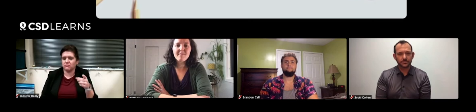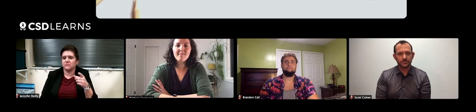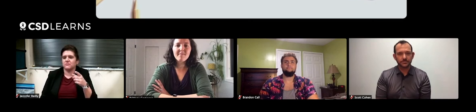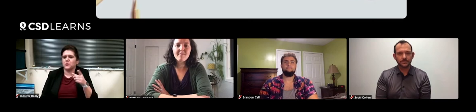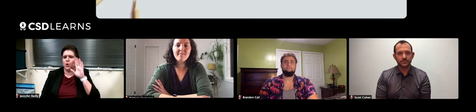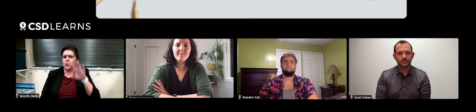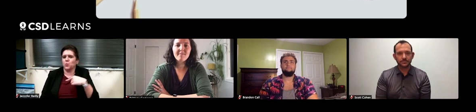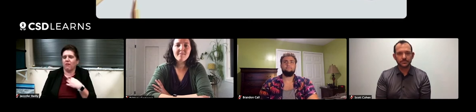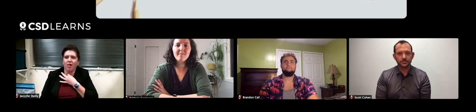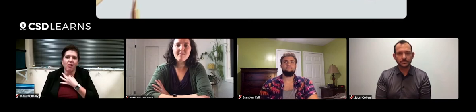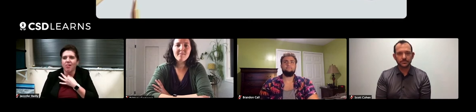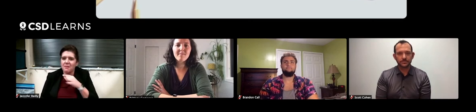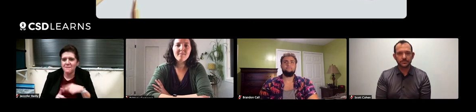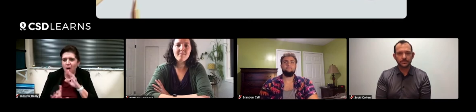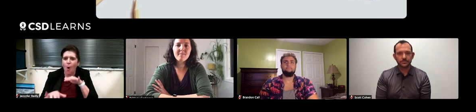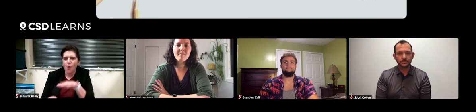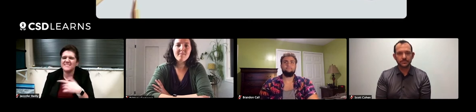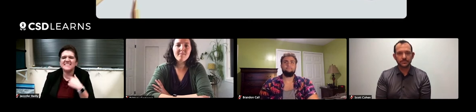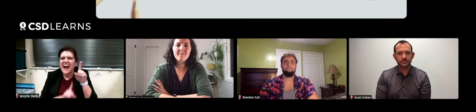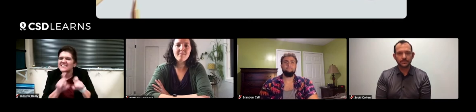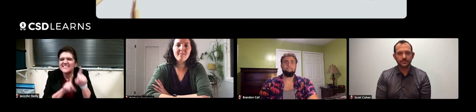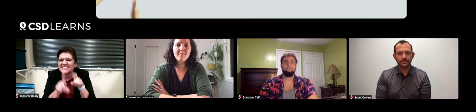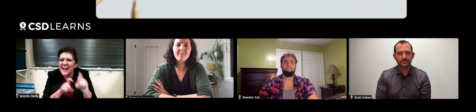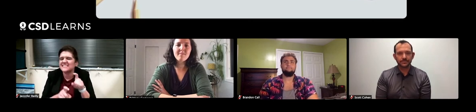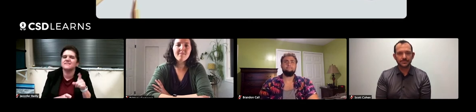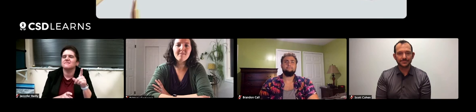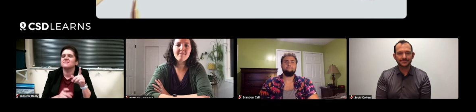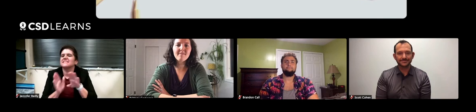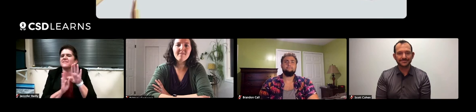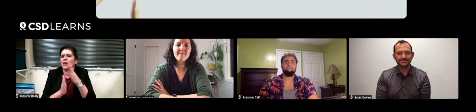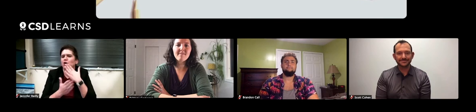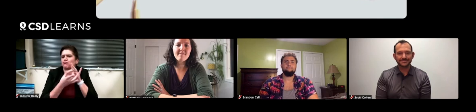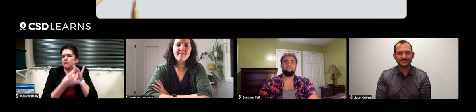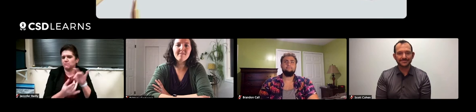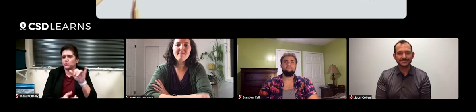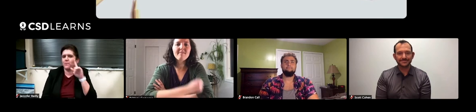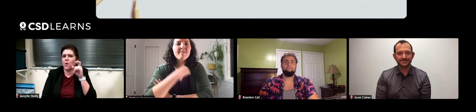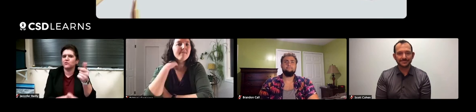knew that I was really interested in the ocean, I was always asking questions. We also developed a good relationship